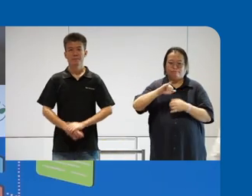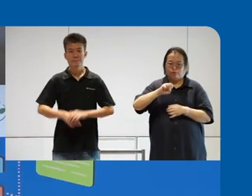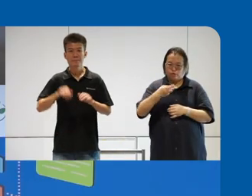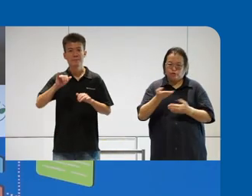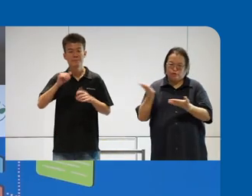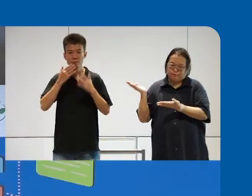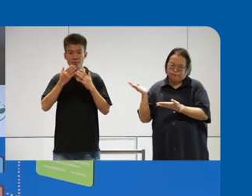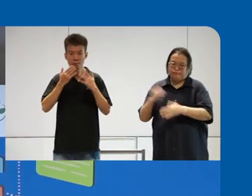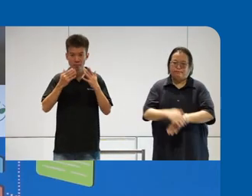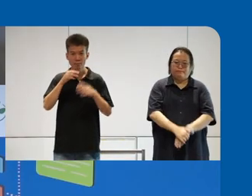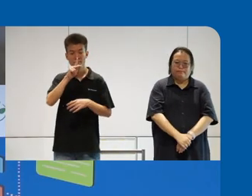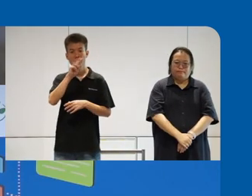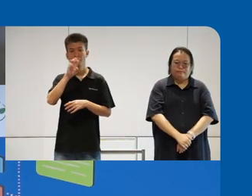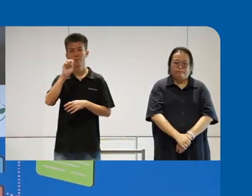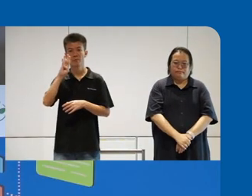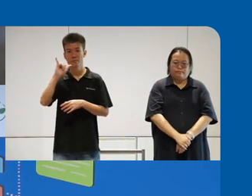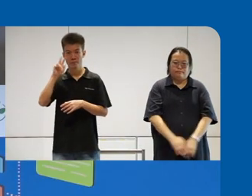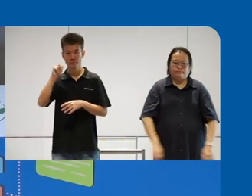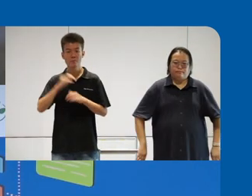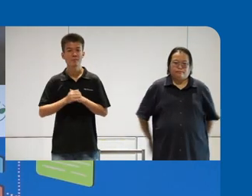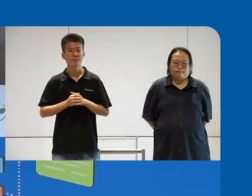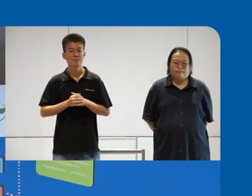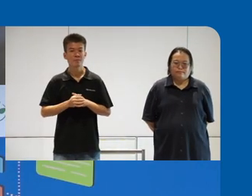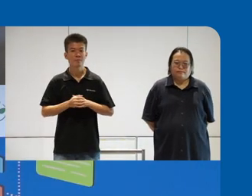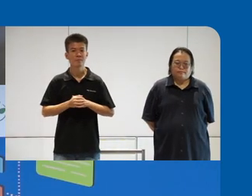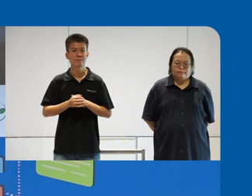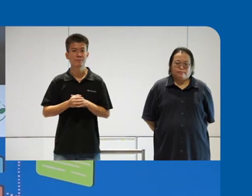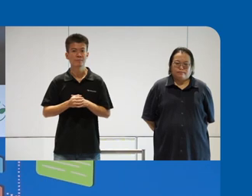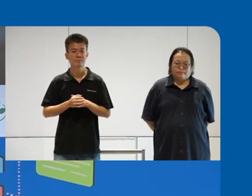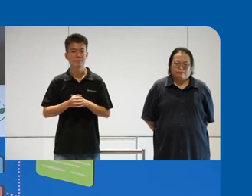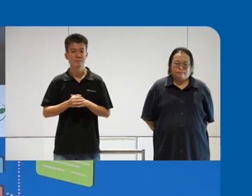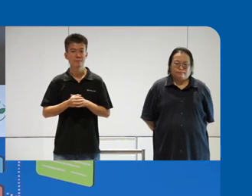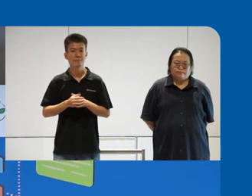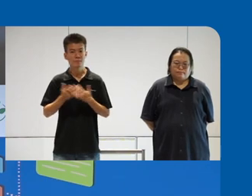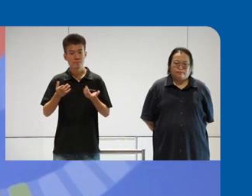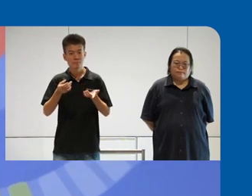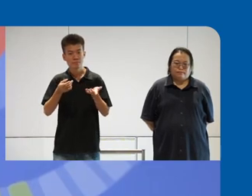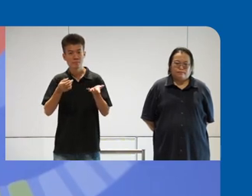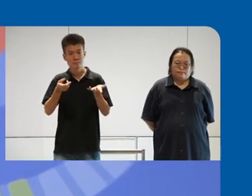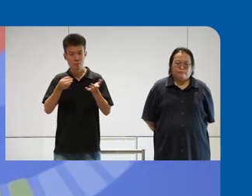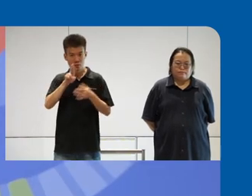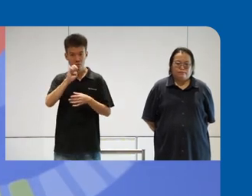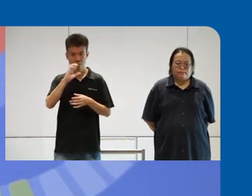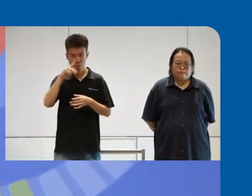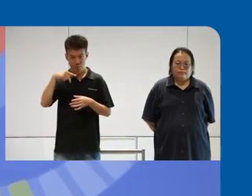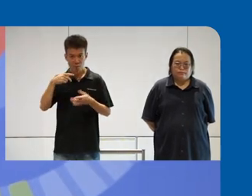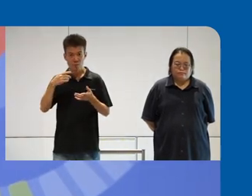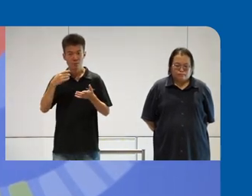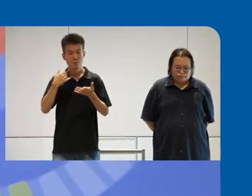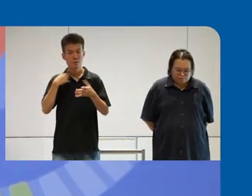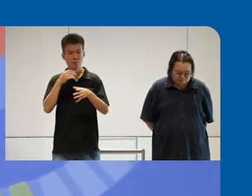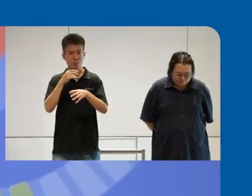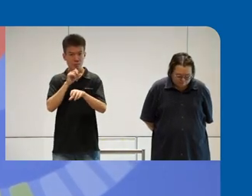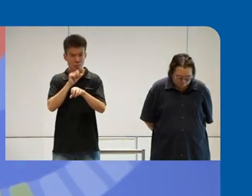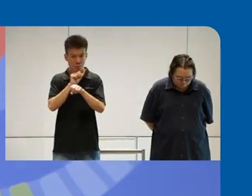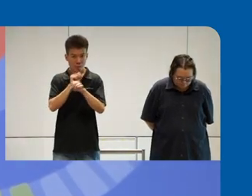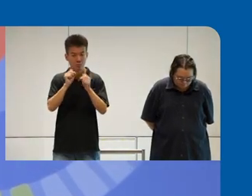right thanks kin so yeah um just to to recap so I lead team that works with uh stakeholders like SG